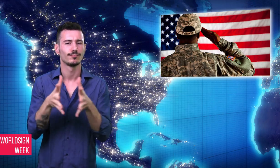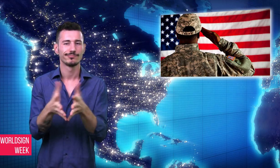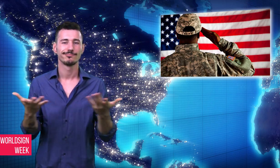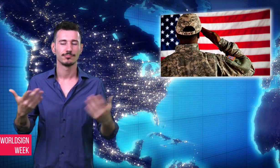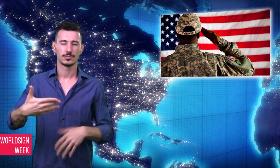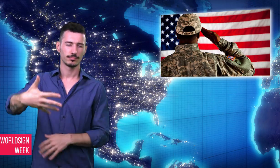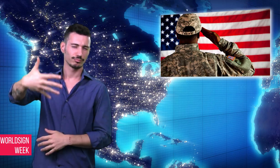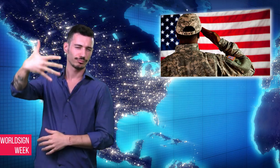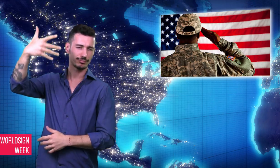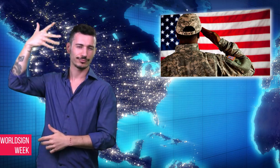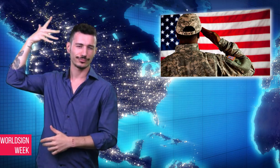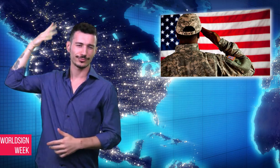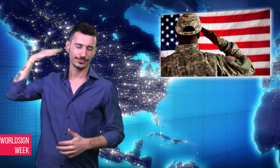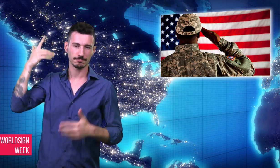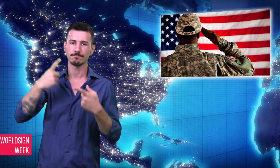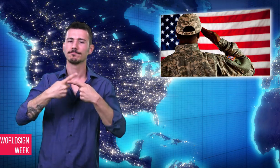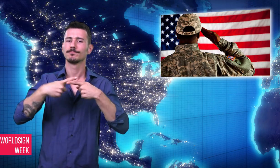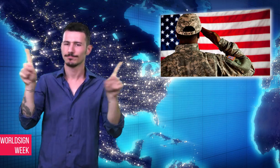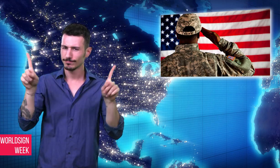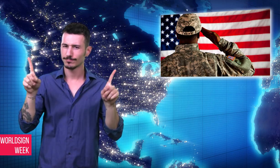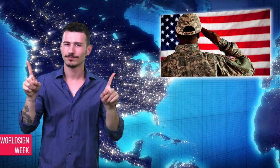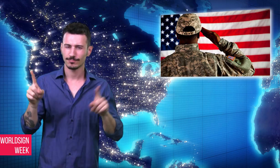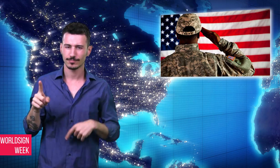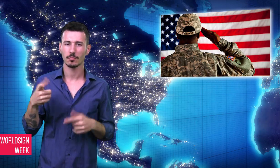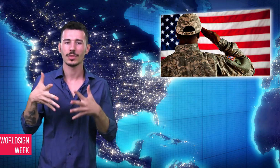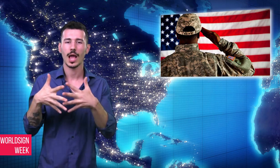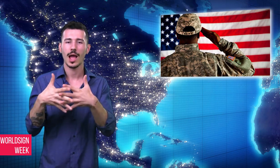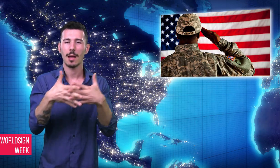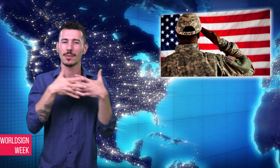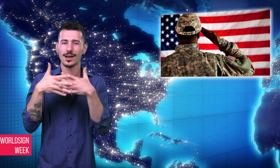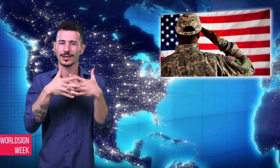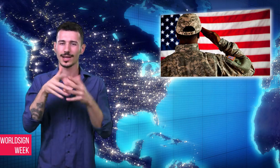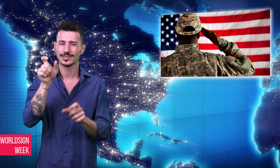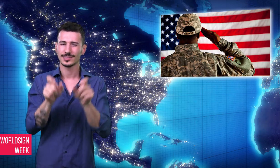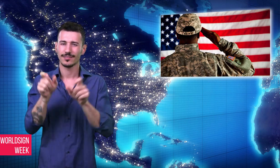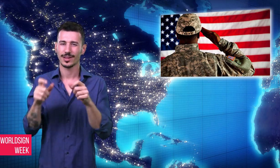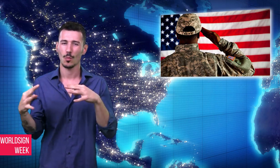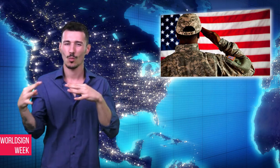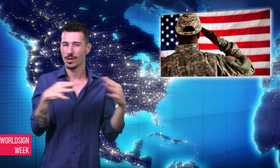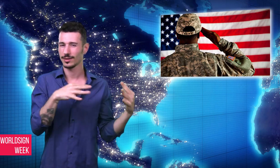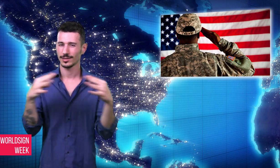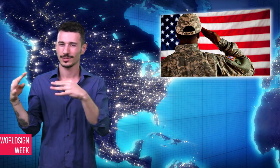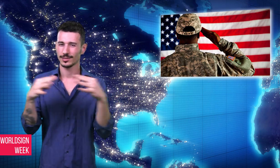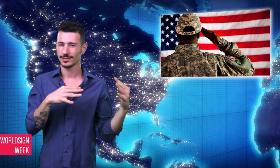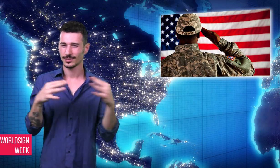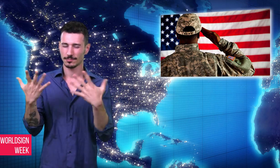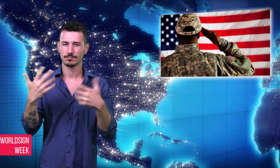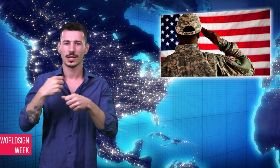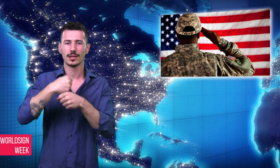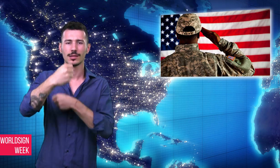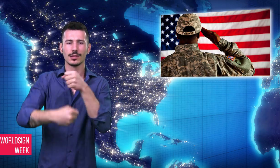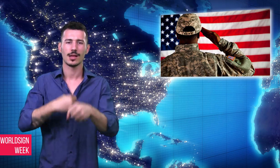the involvement of Deaf people. In the book, he explains that things